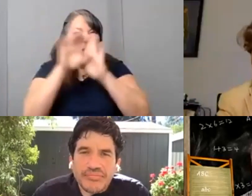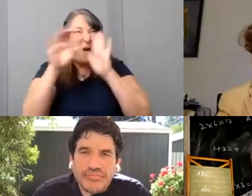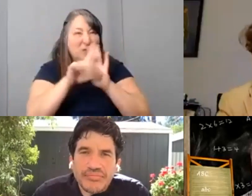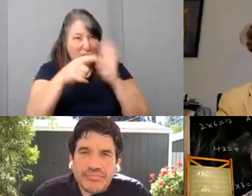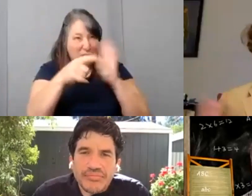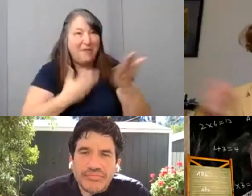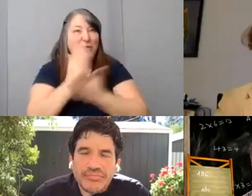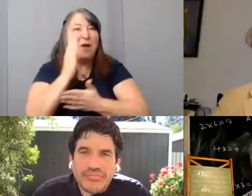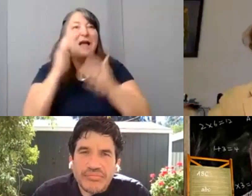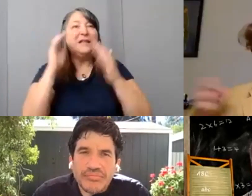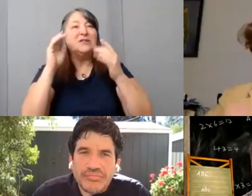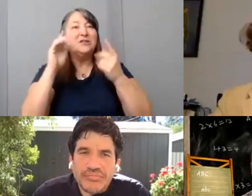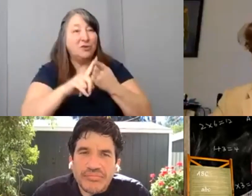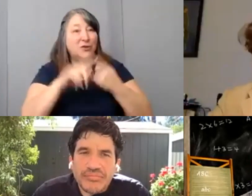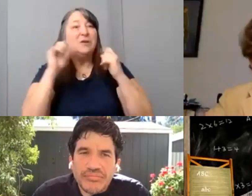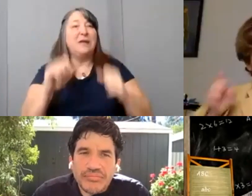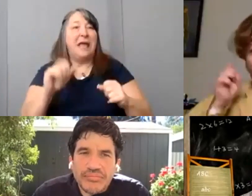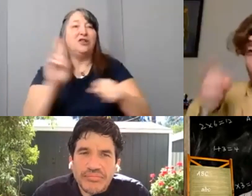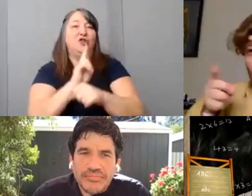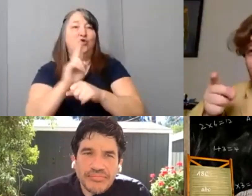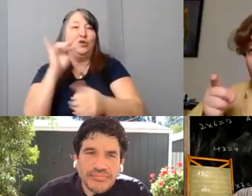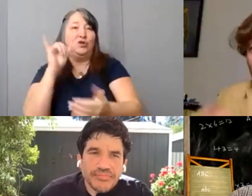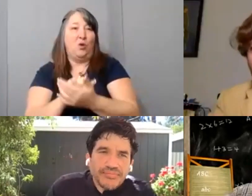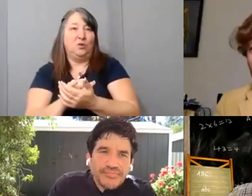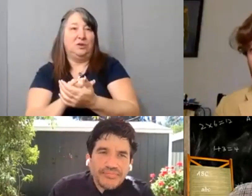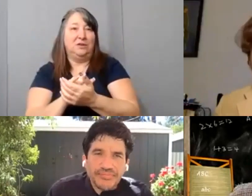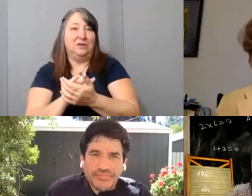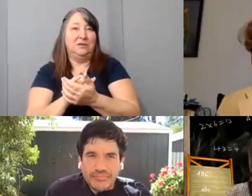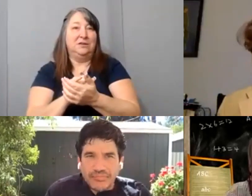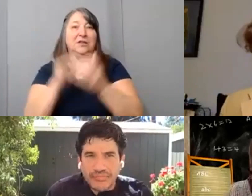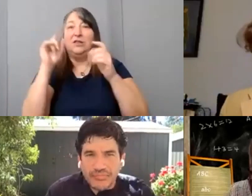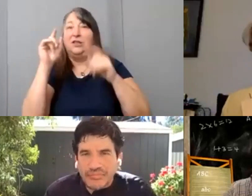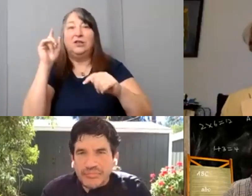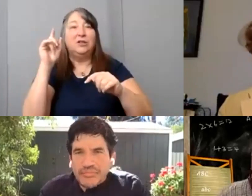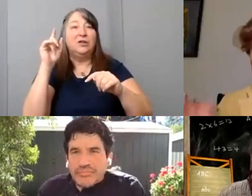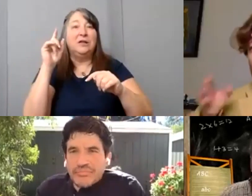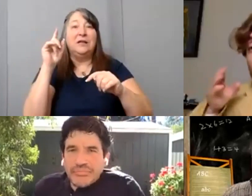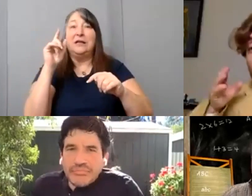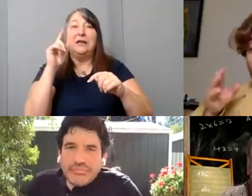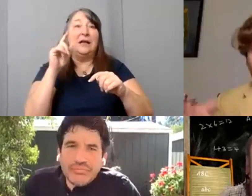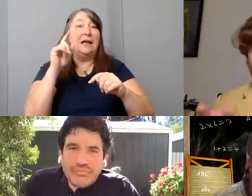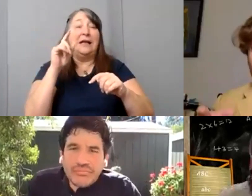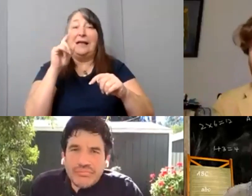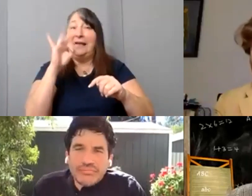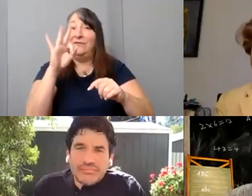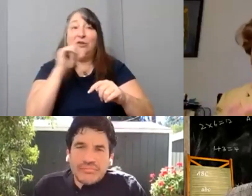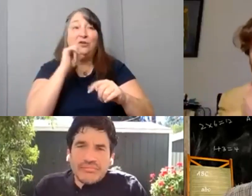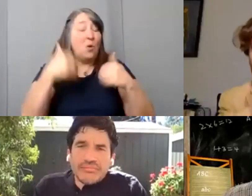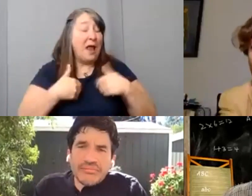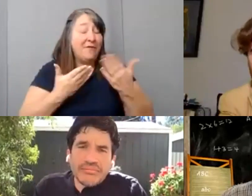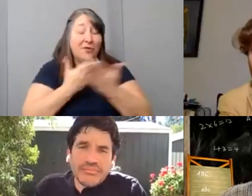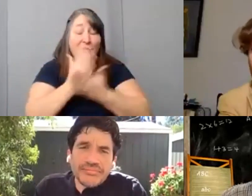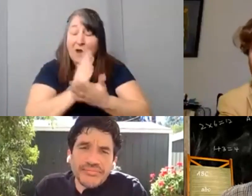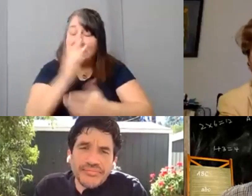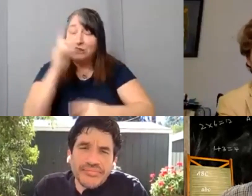things and you can put that together. You also can't use music that you don't have the rights to. Music that we have. But you are going to be able to do that.